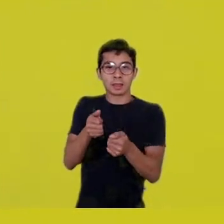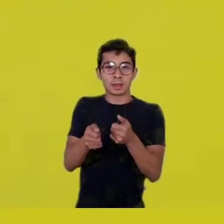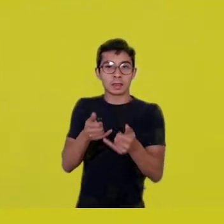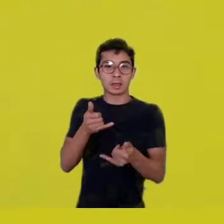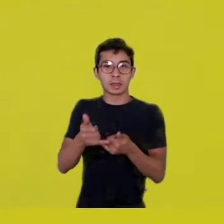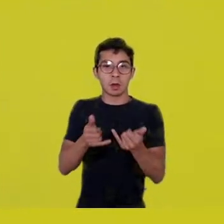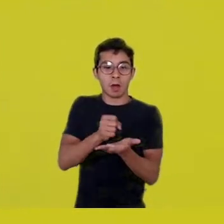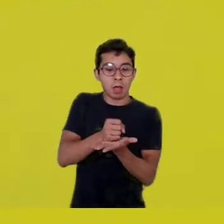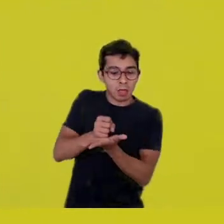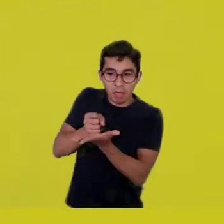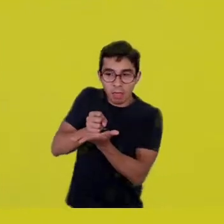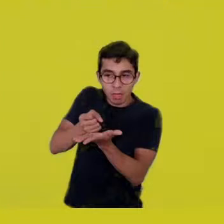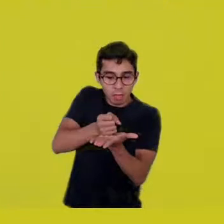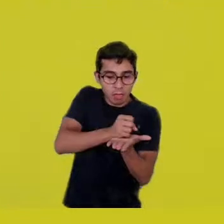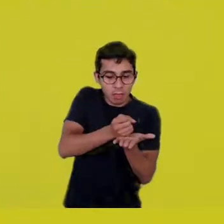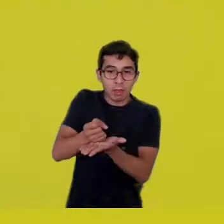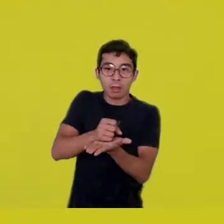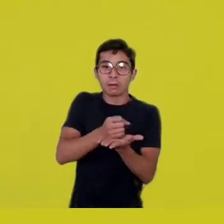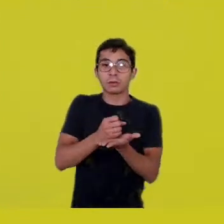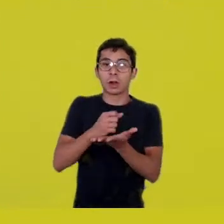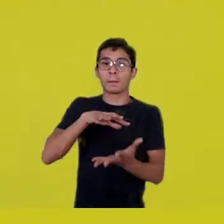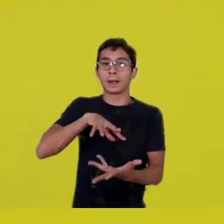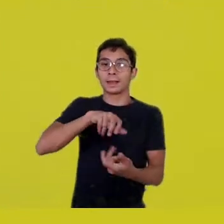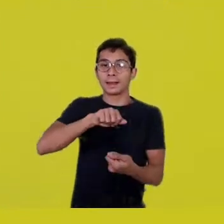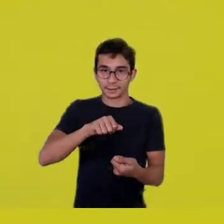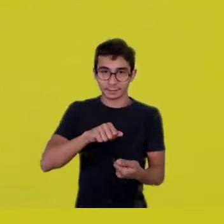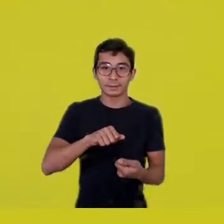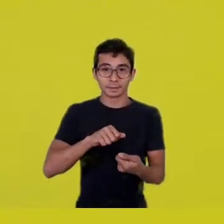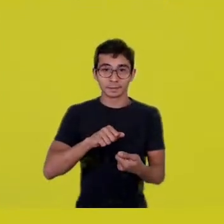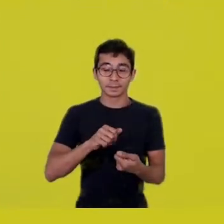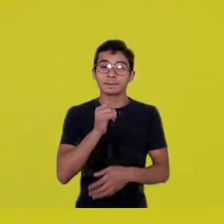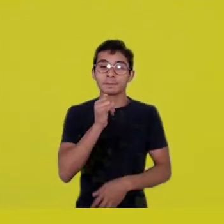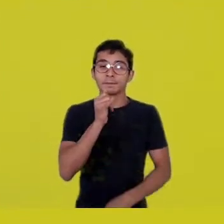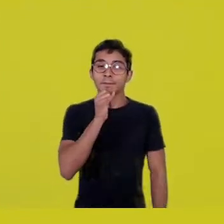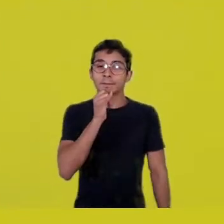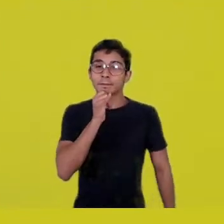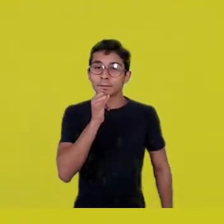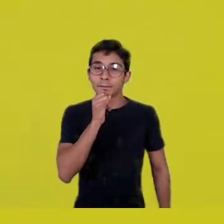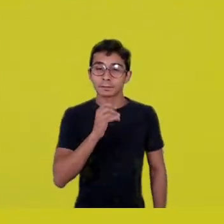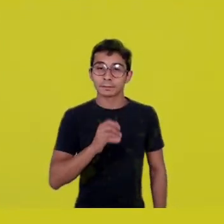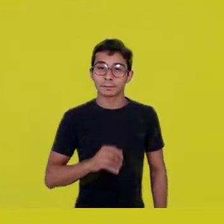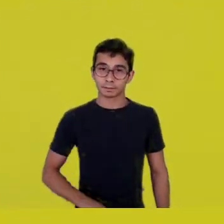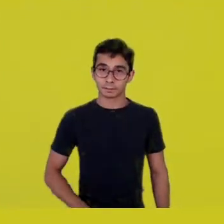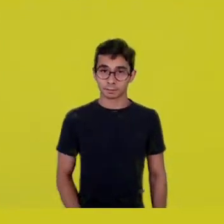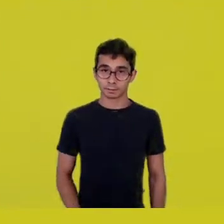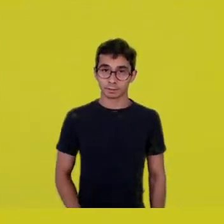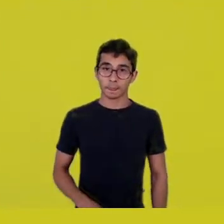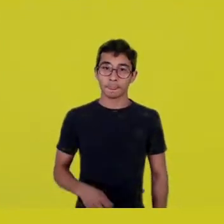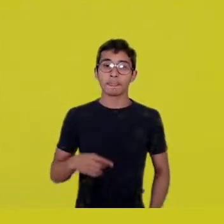When we look at the experience of our forebears